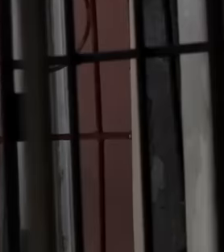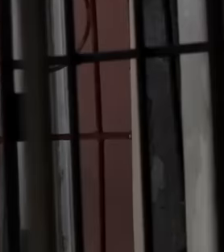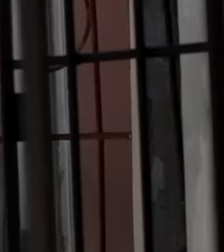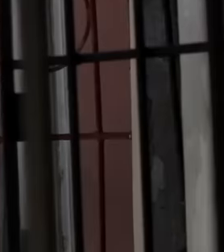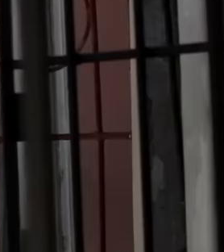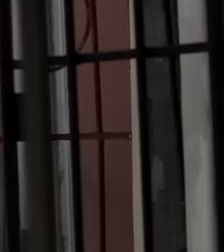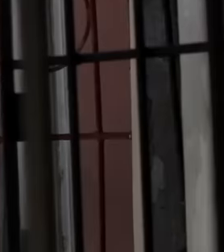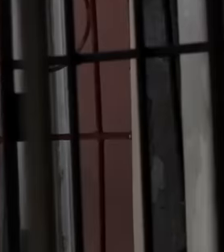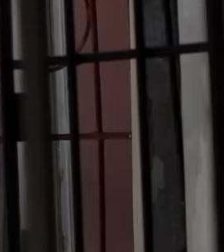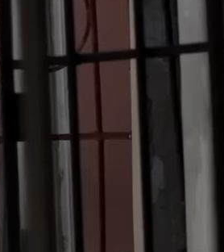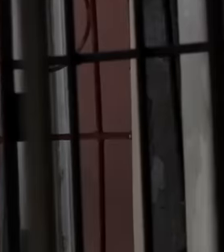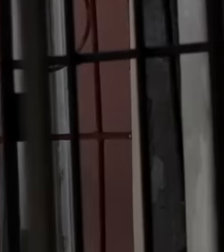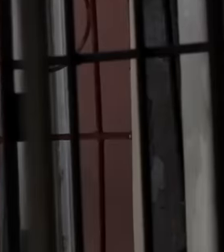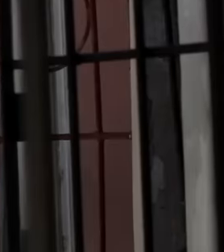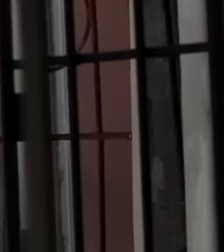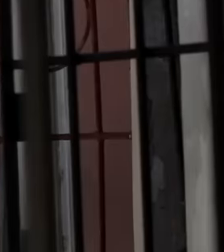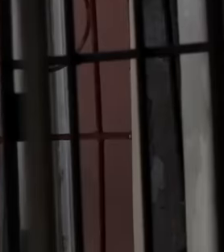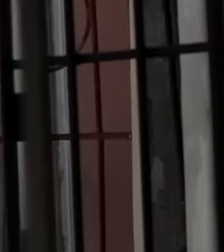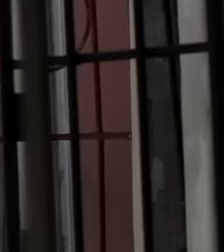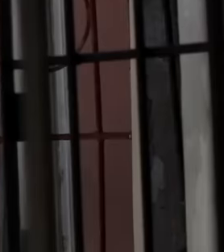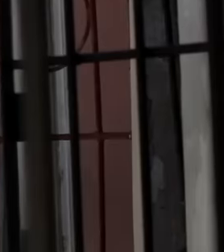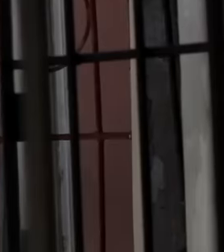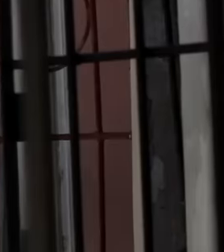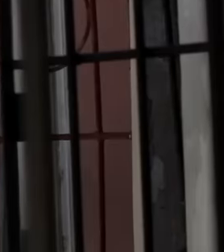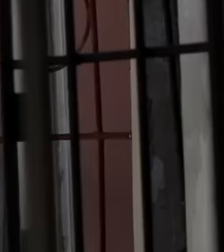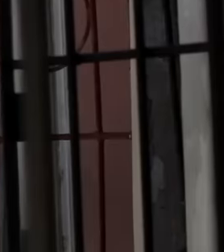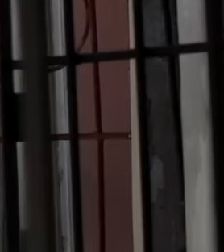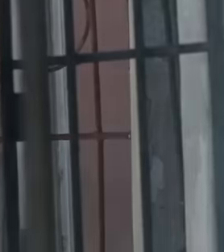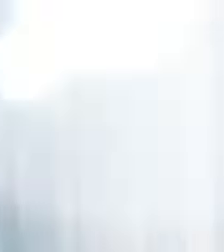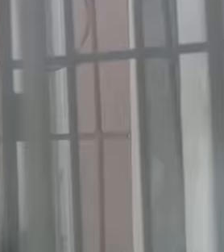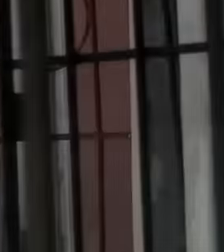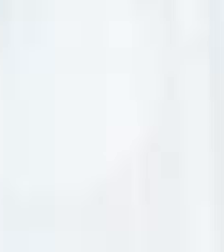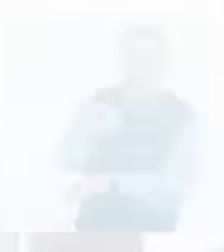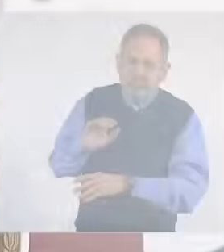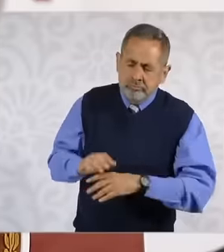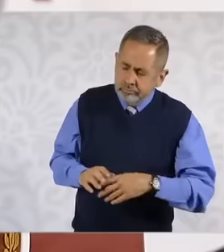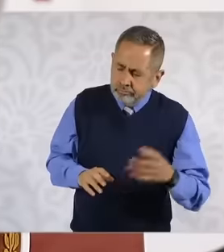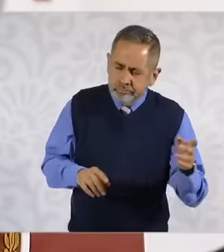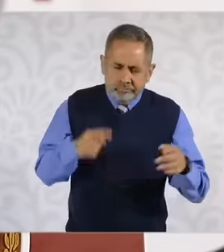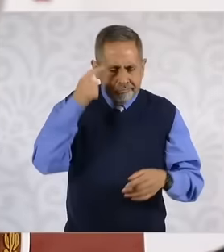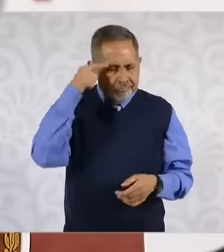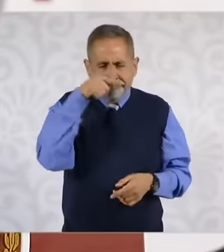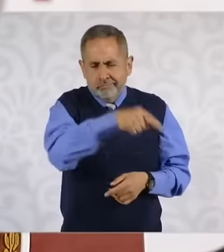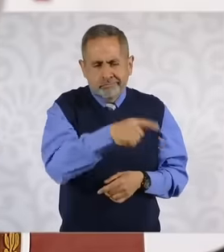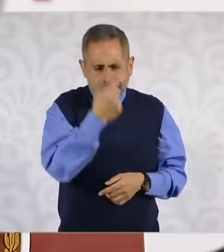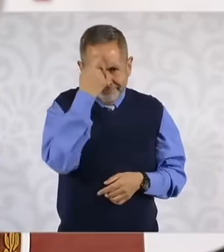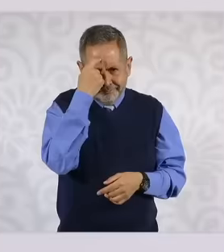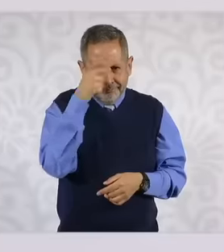to the crisis in its national electrical system. Today at the press conference she reported that